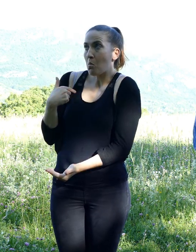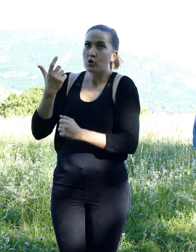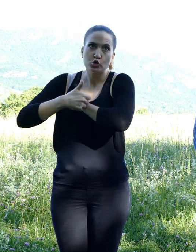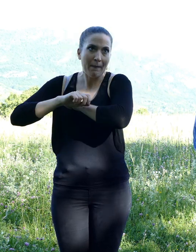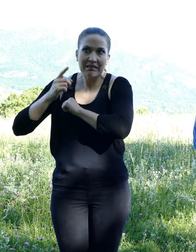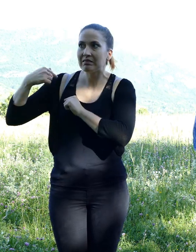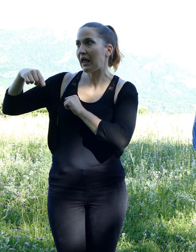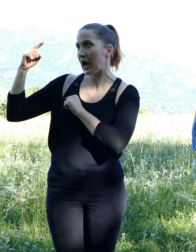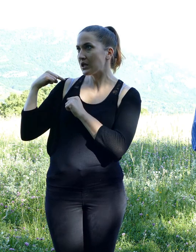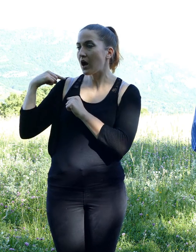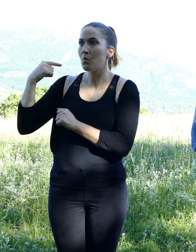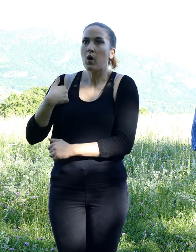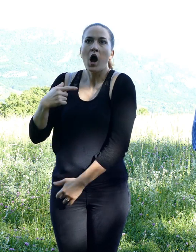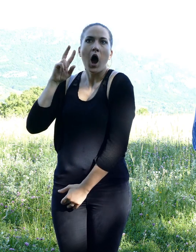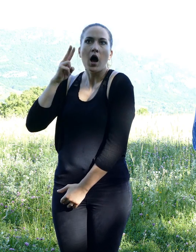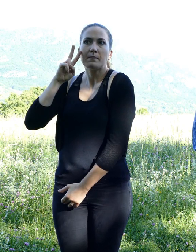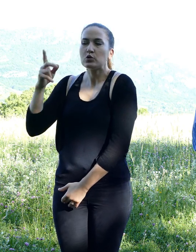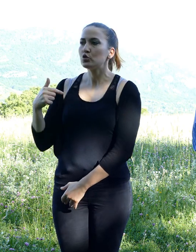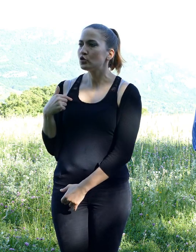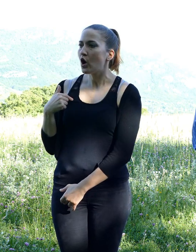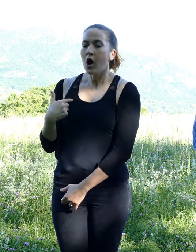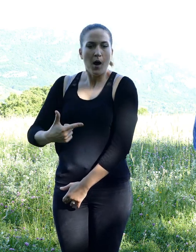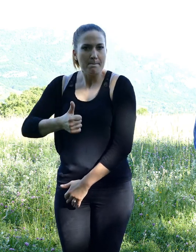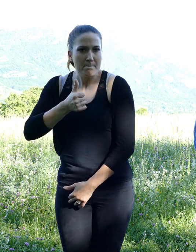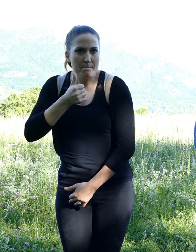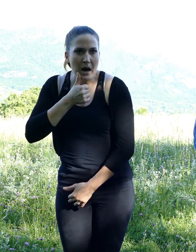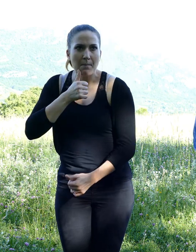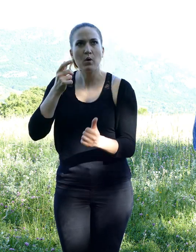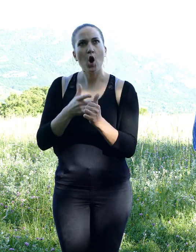He also added that his mom and his brother knew about the hide, and that his friend the warbler